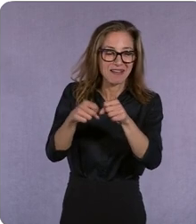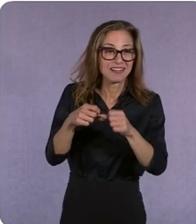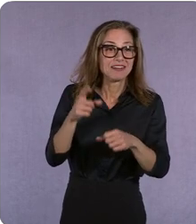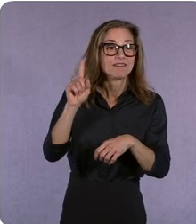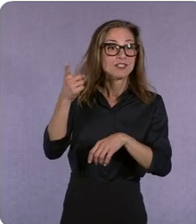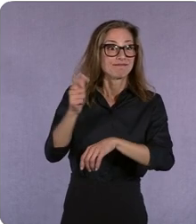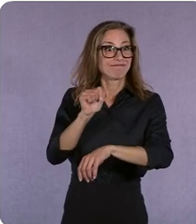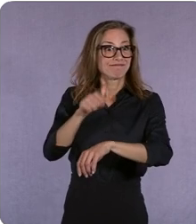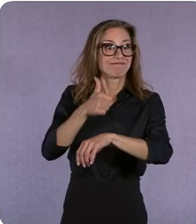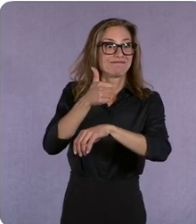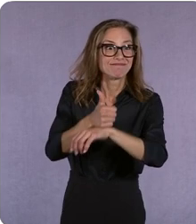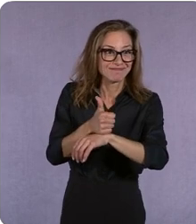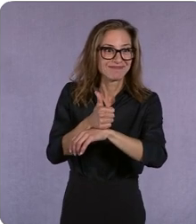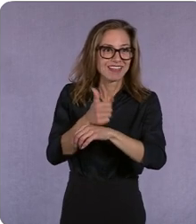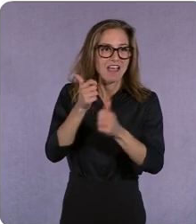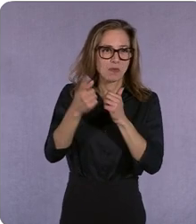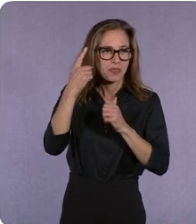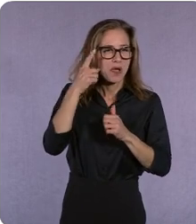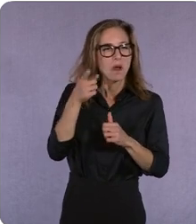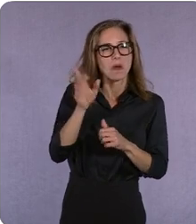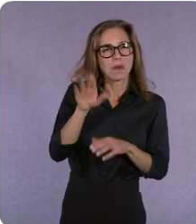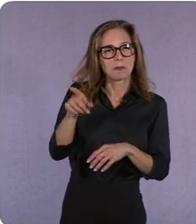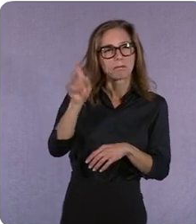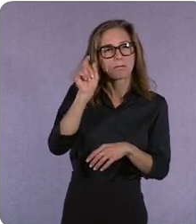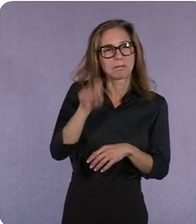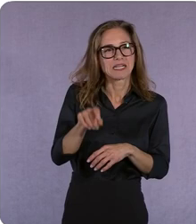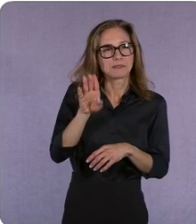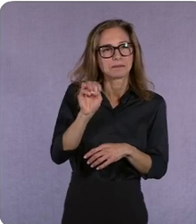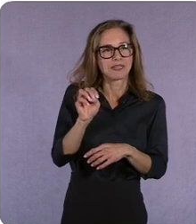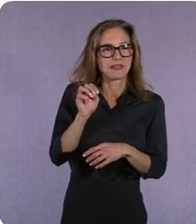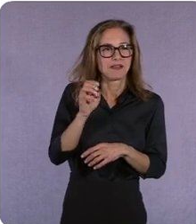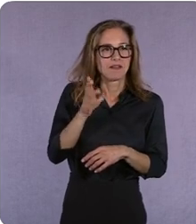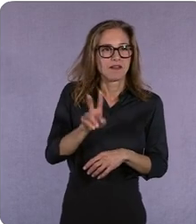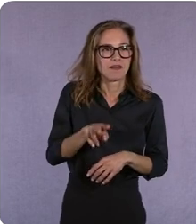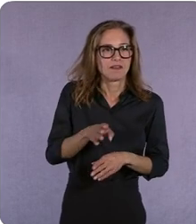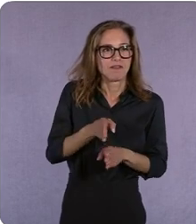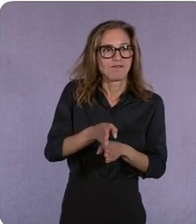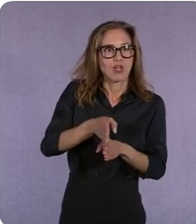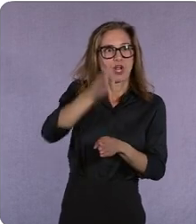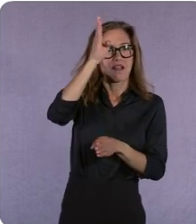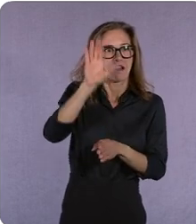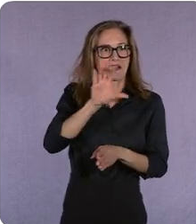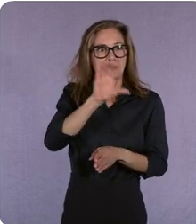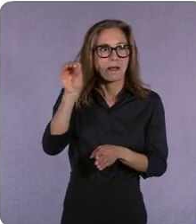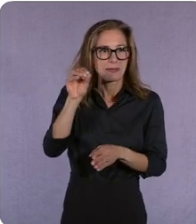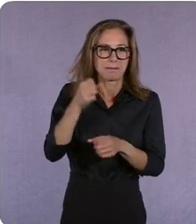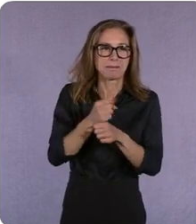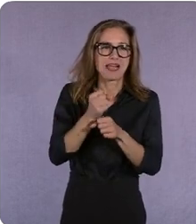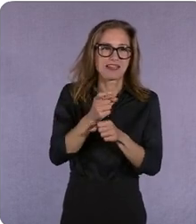needed to be a vertically integrated company with a streaming service and then studios to produce content for that service and you said no no we're going to be an independent producer